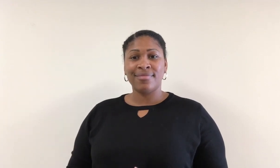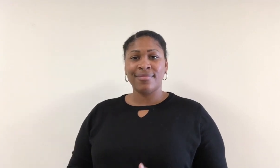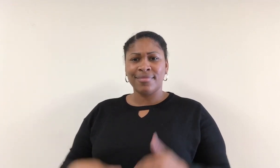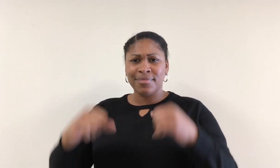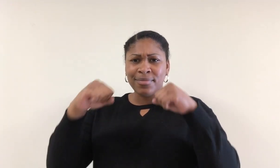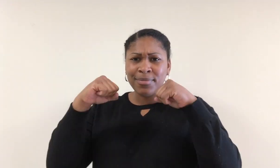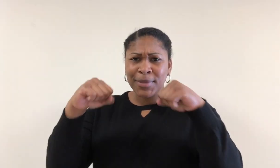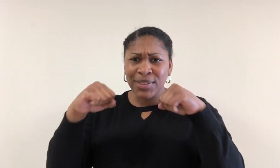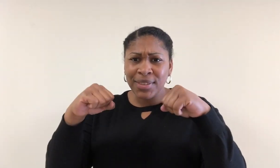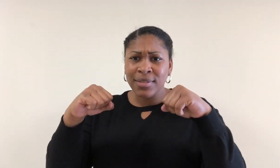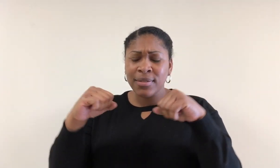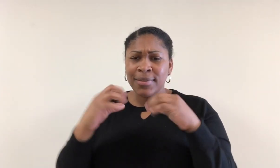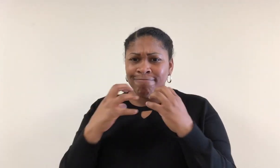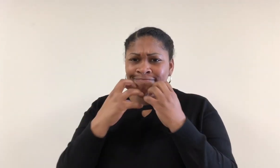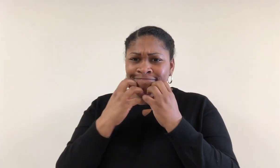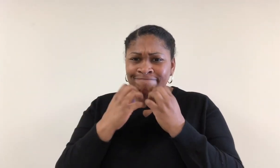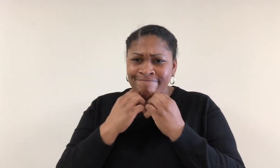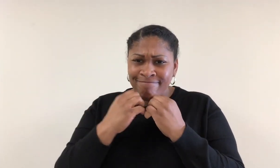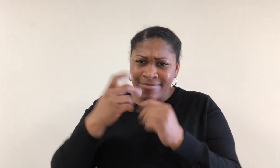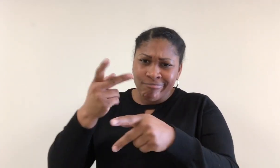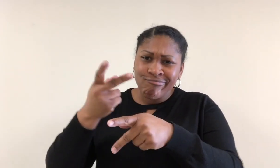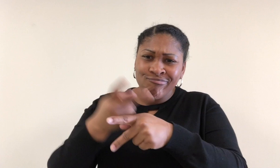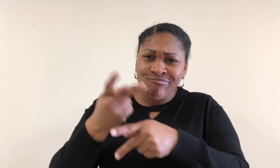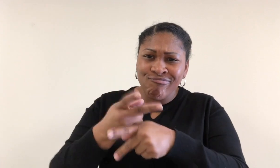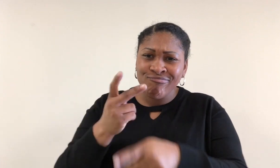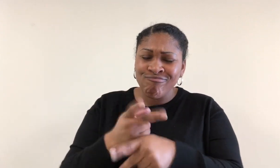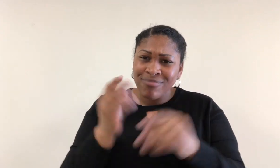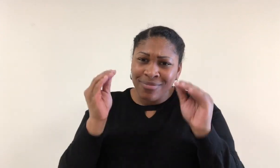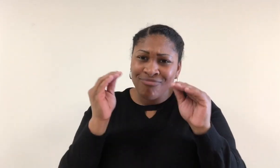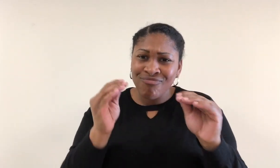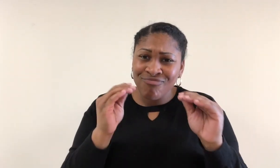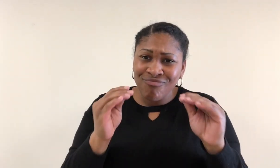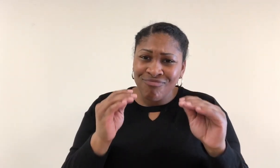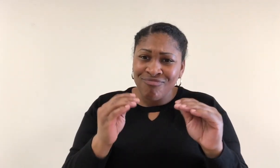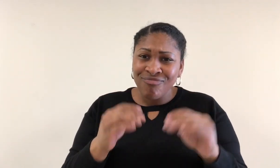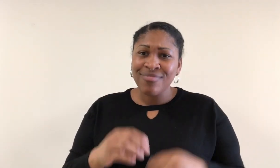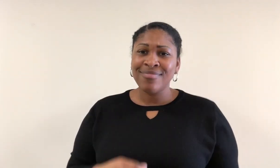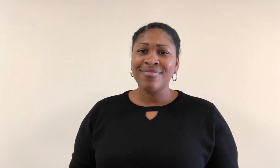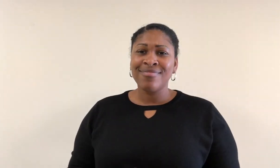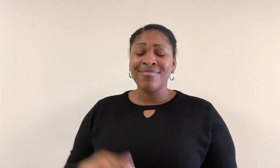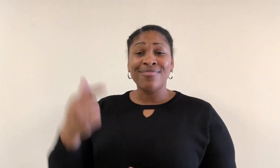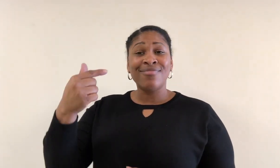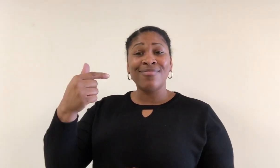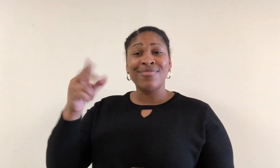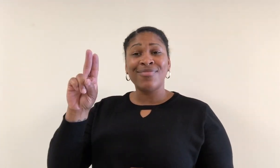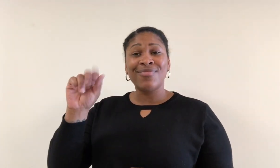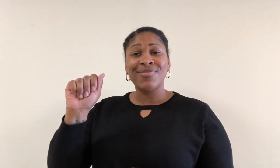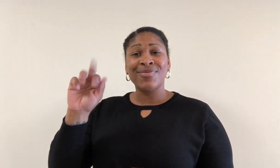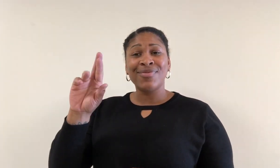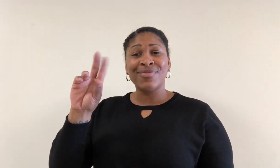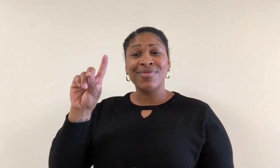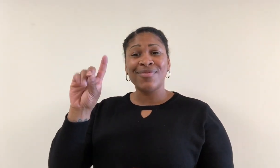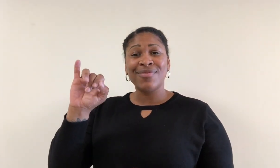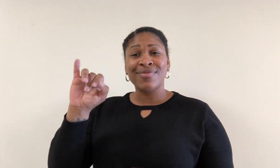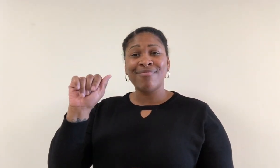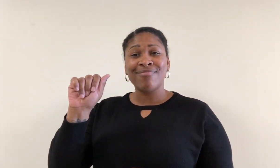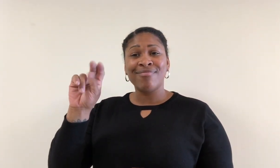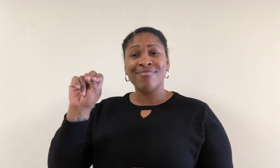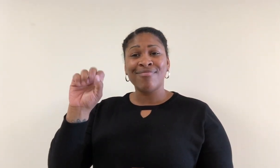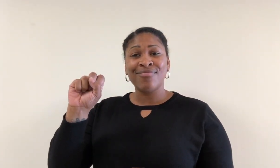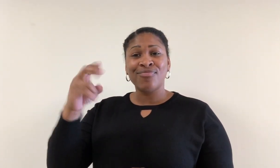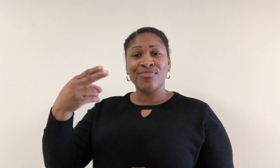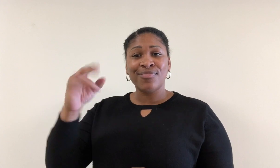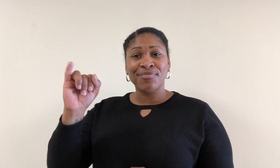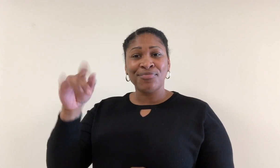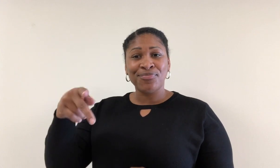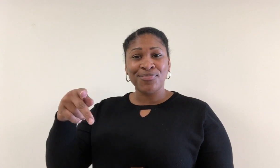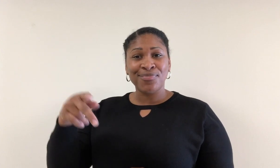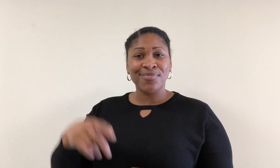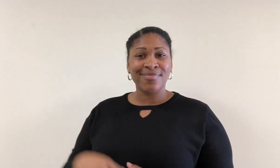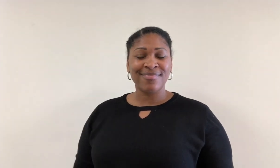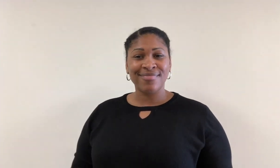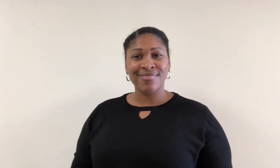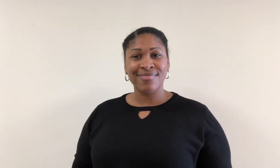Protection, care, maintenance and tuition: guardianship.